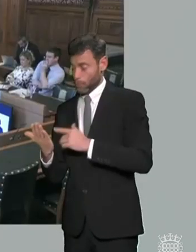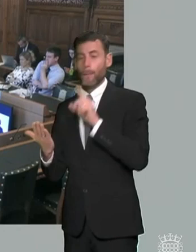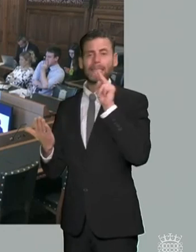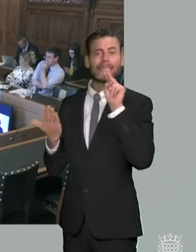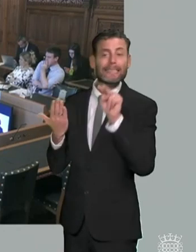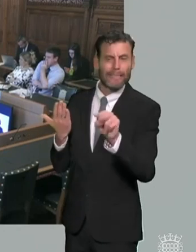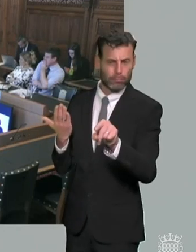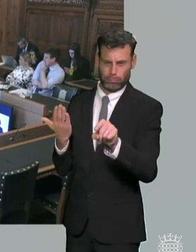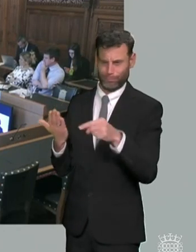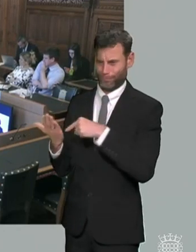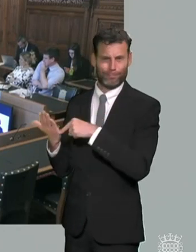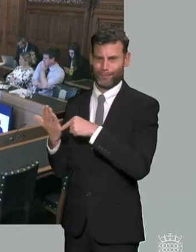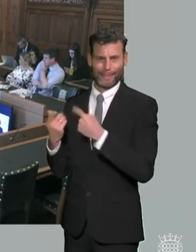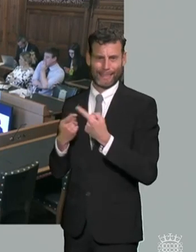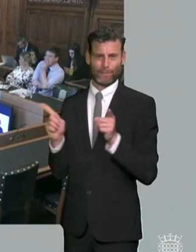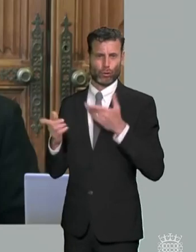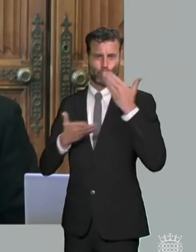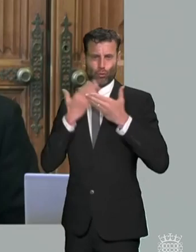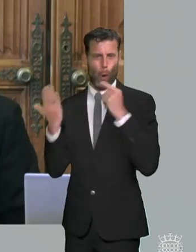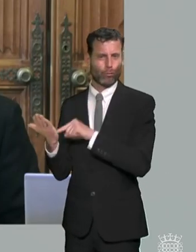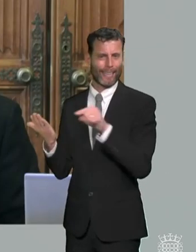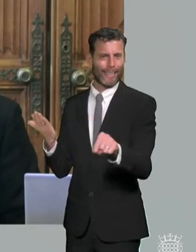and my second point just before you answer and if you can answer it together